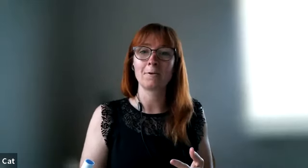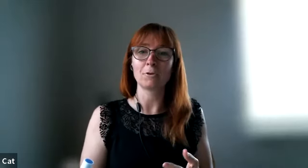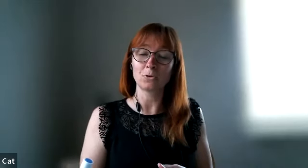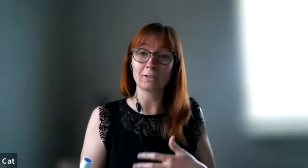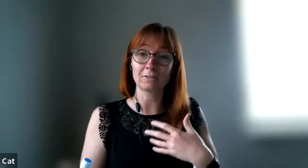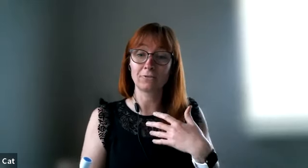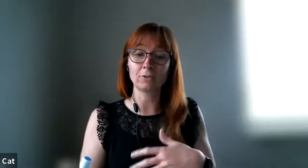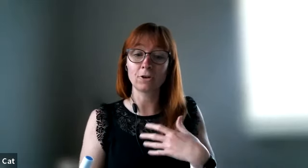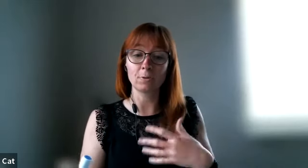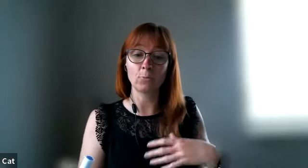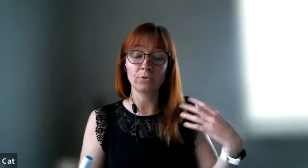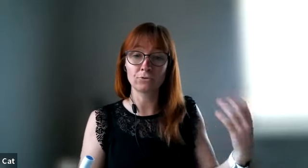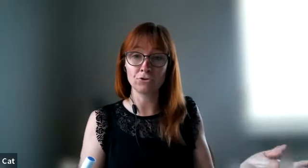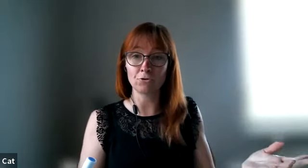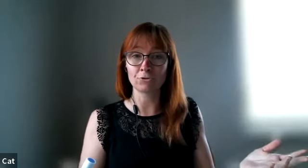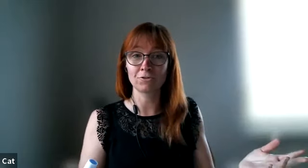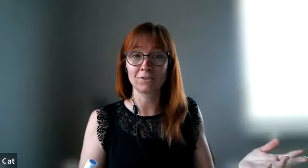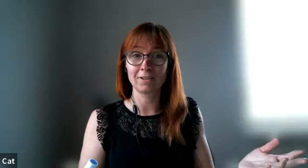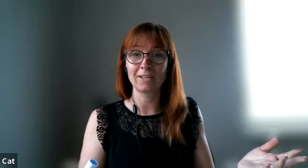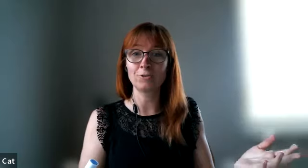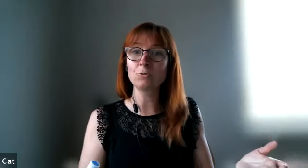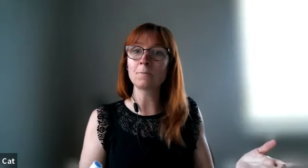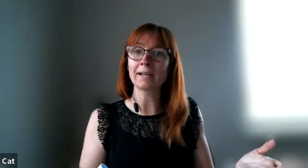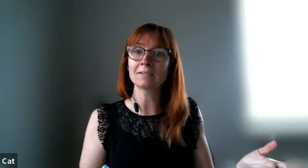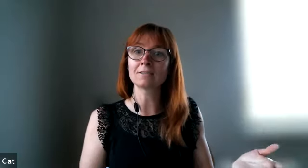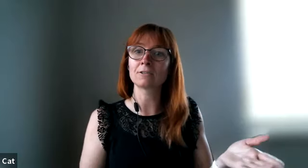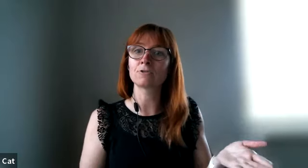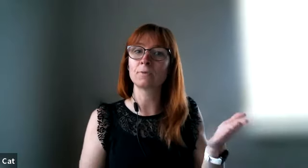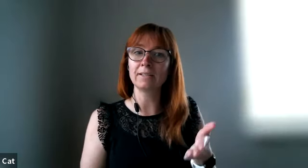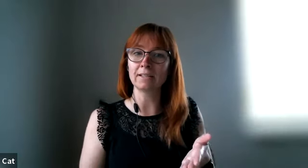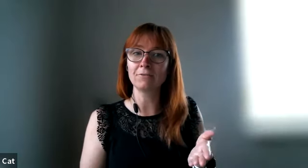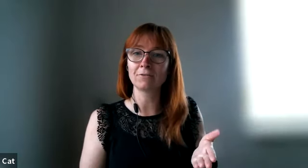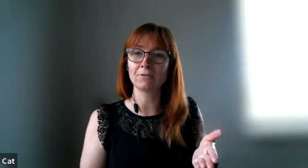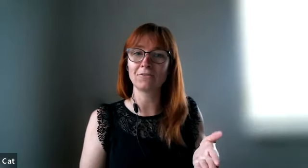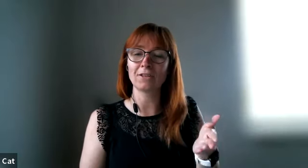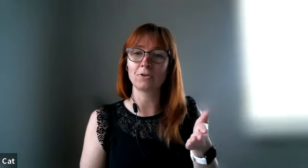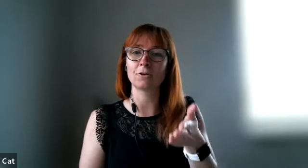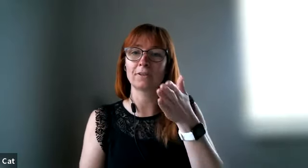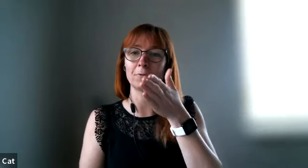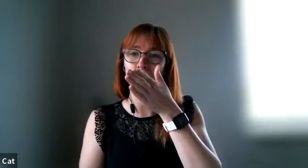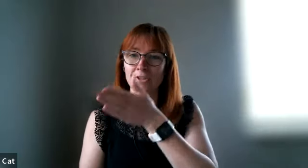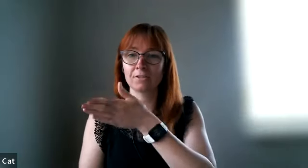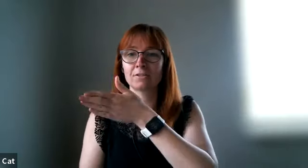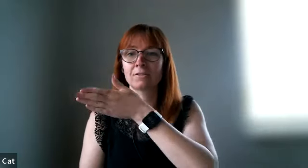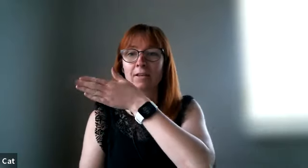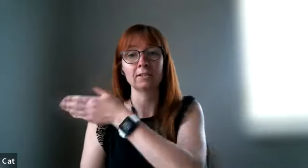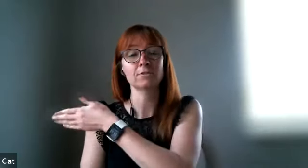but you get filled up with chose you might start to believe that your love language is acts of